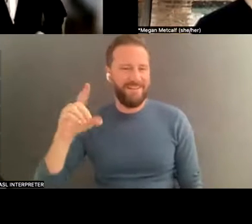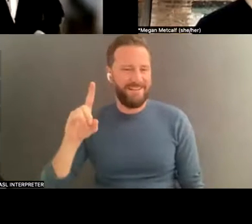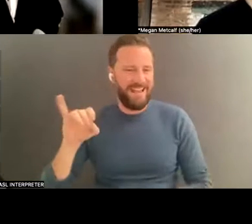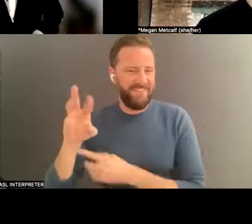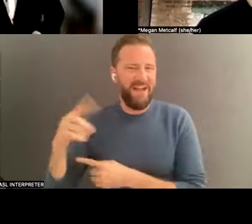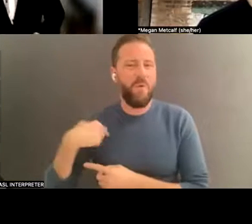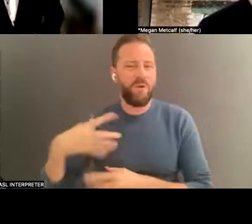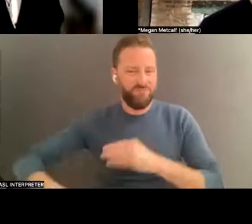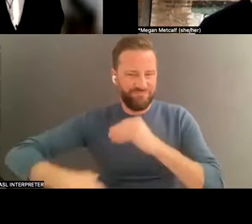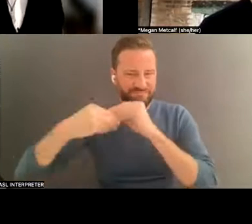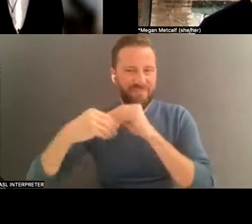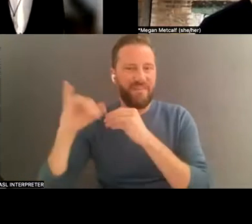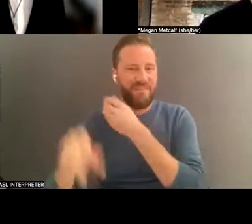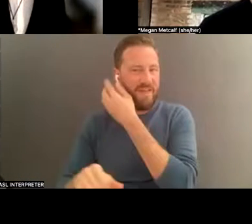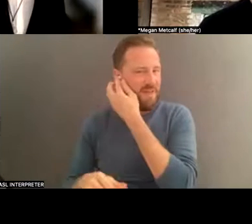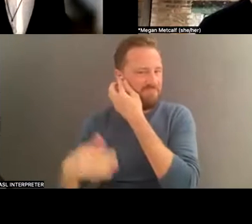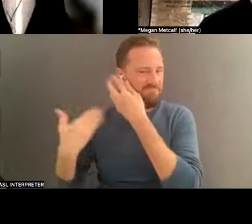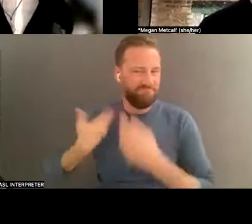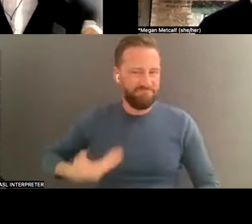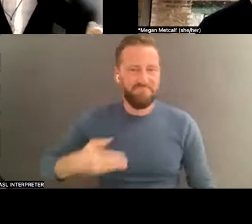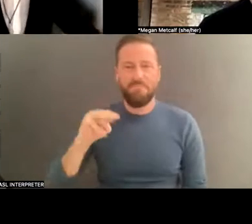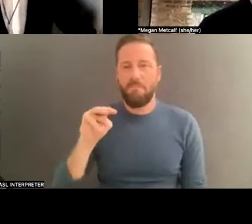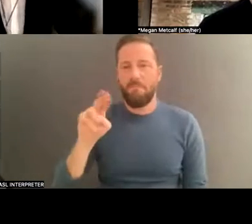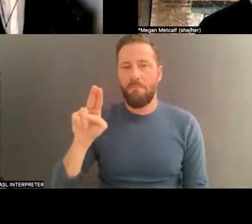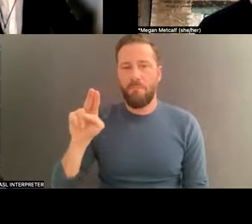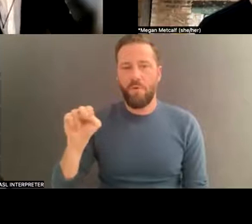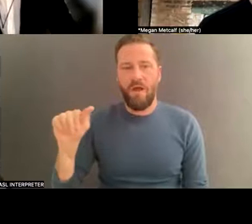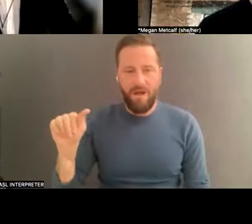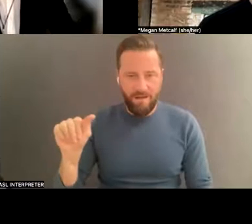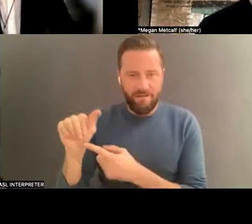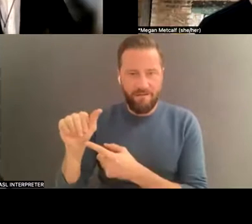's point. This is Muna.